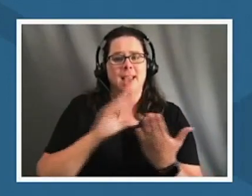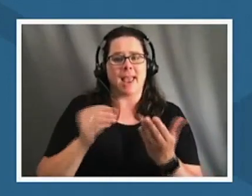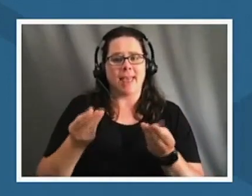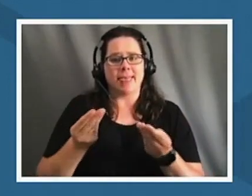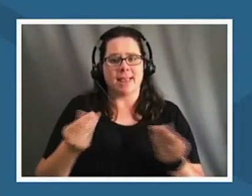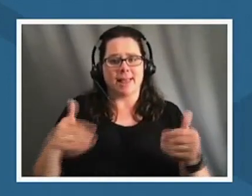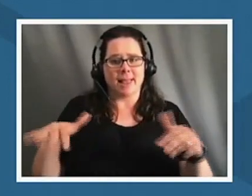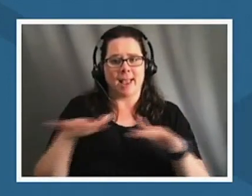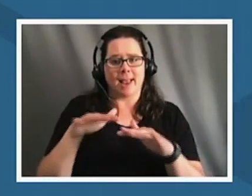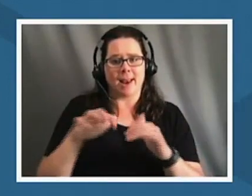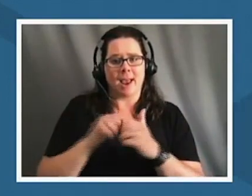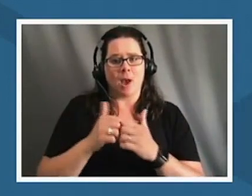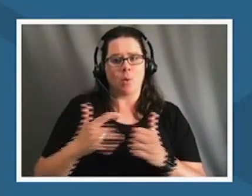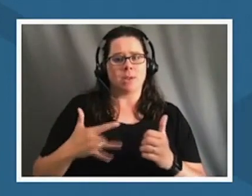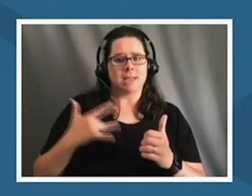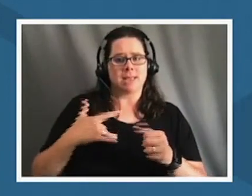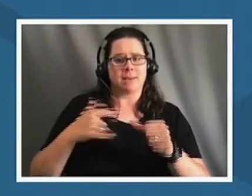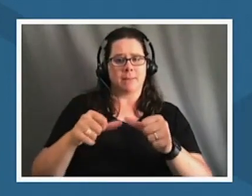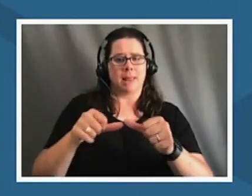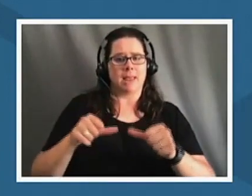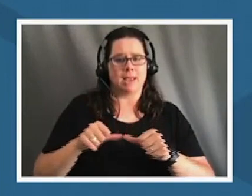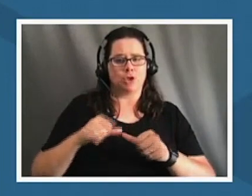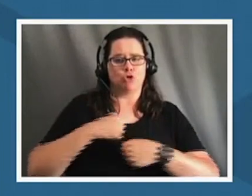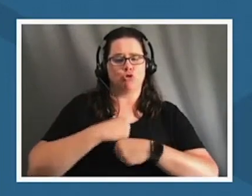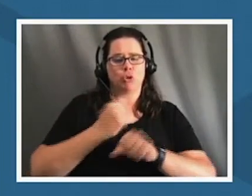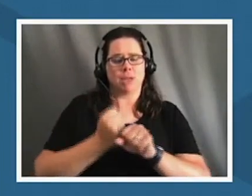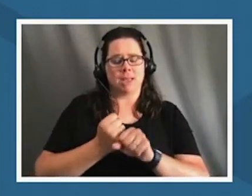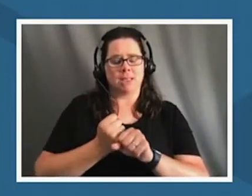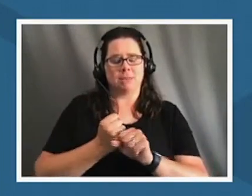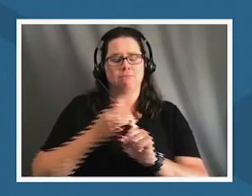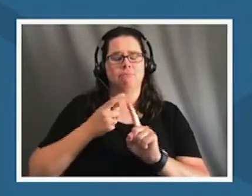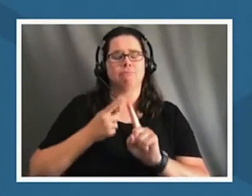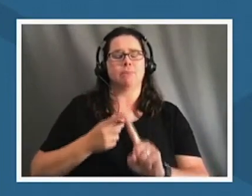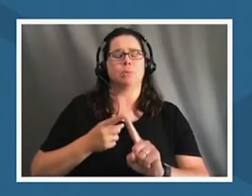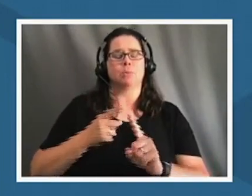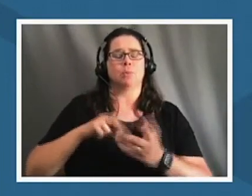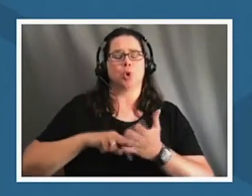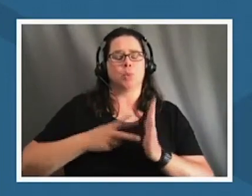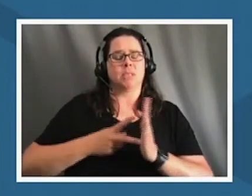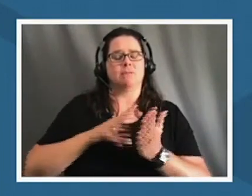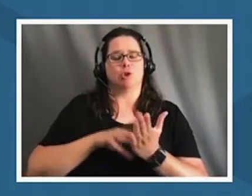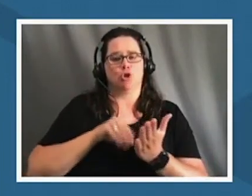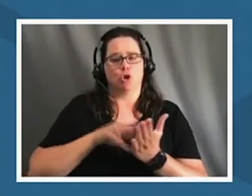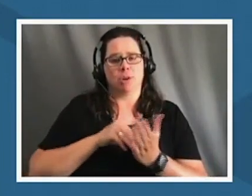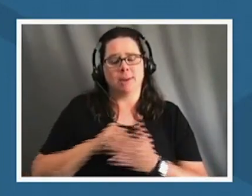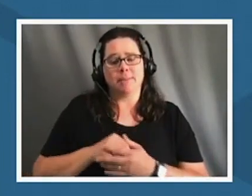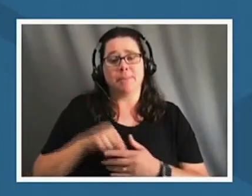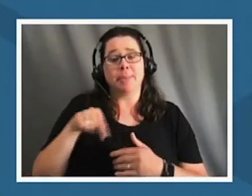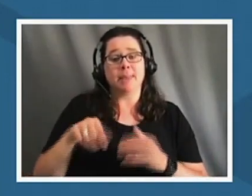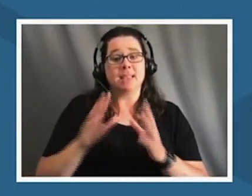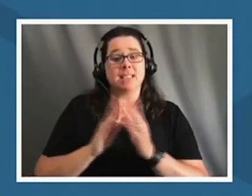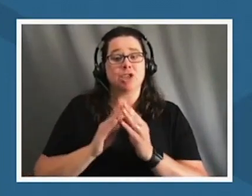a sense of place creates for purposeful learning